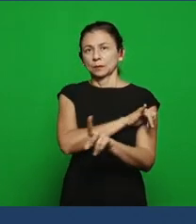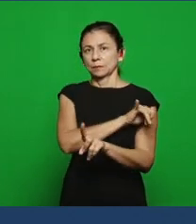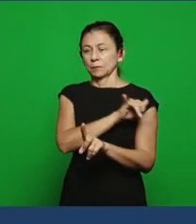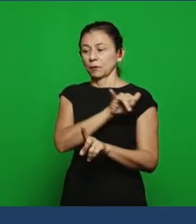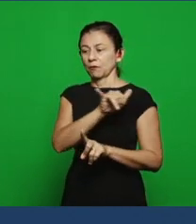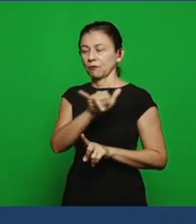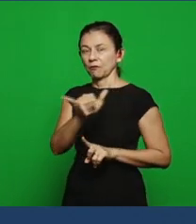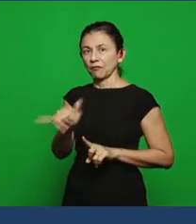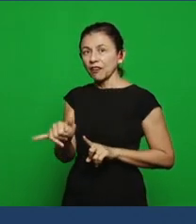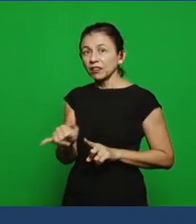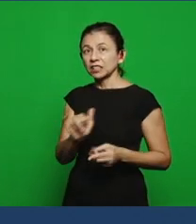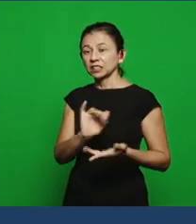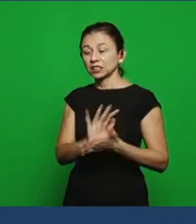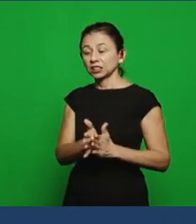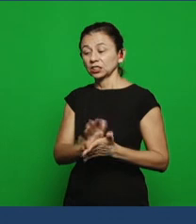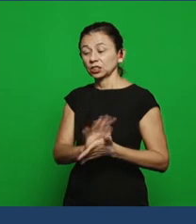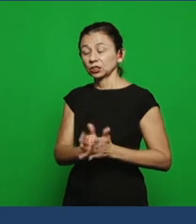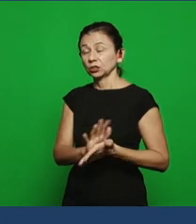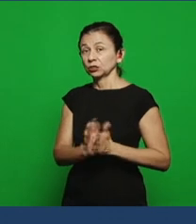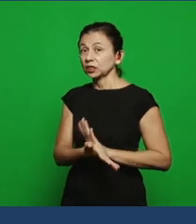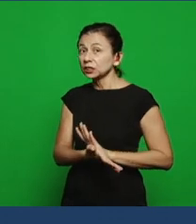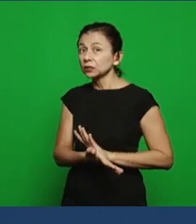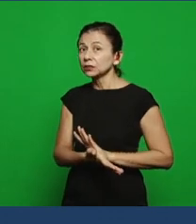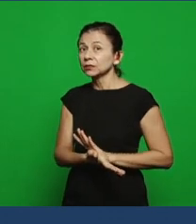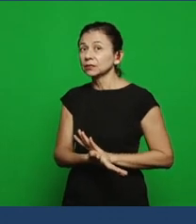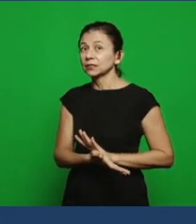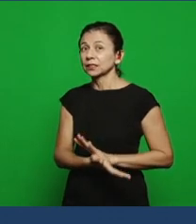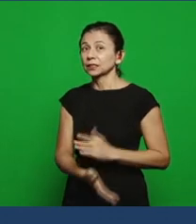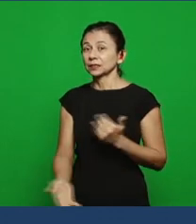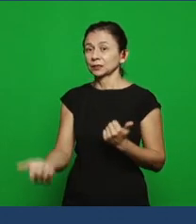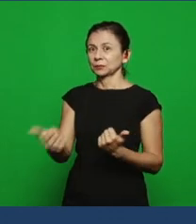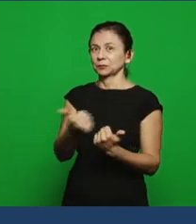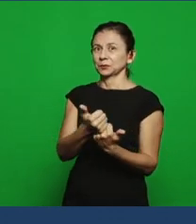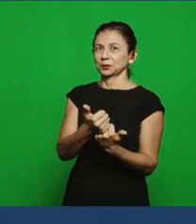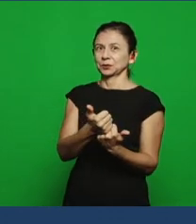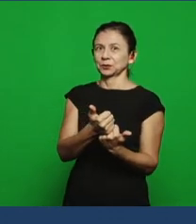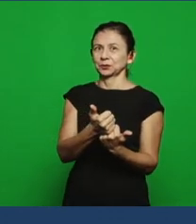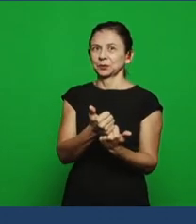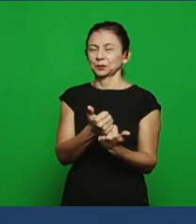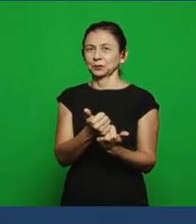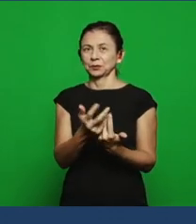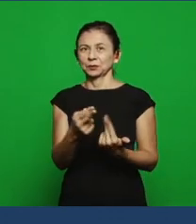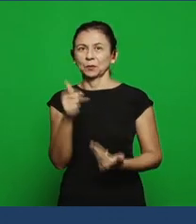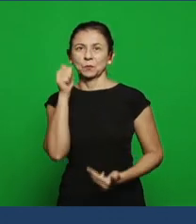destroying the prophets of the Lord, she put herself as a prophetess, that's why the expression then